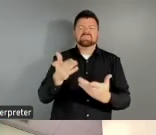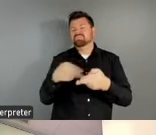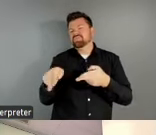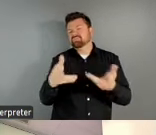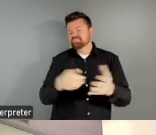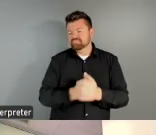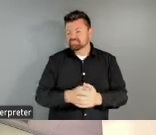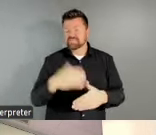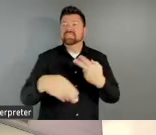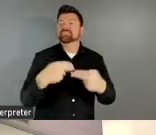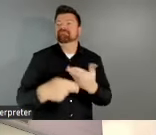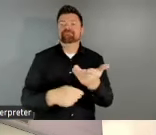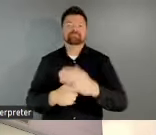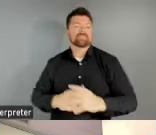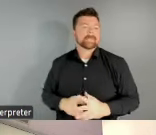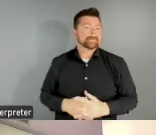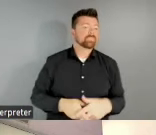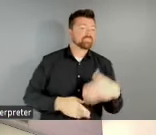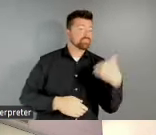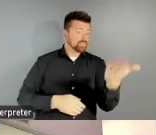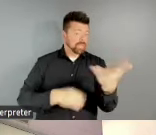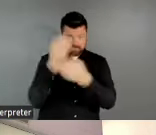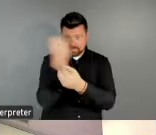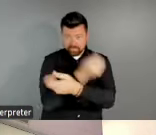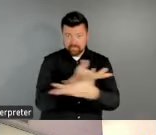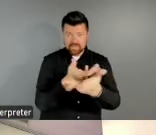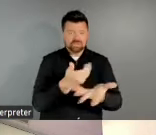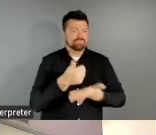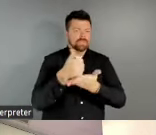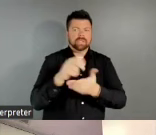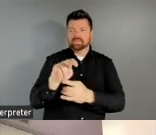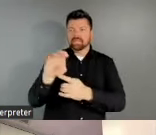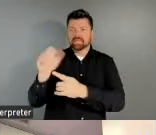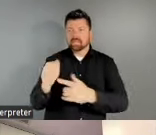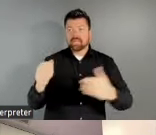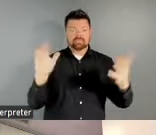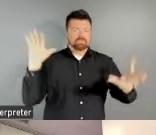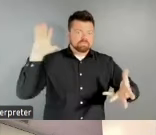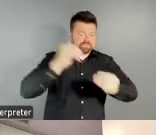Next slide. This study will help the NEA and the field at large understand the landscape and needs